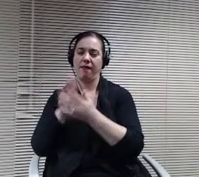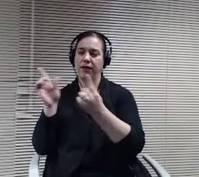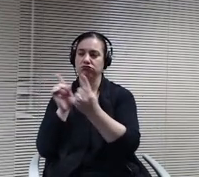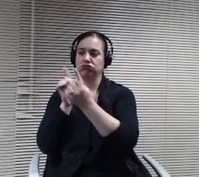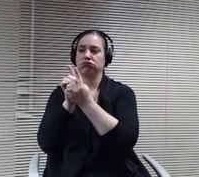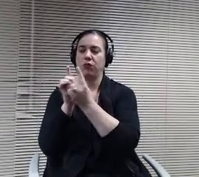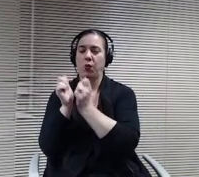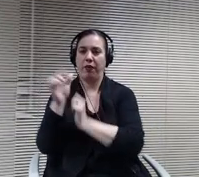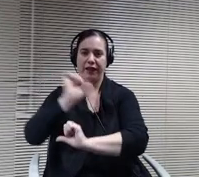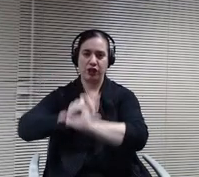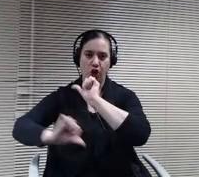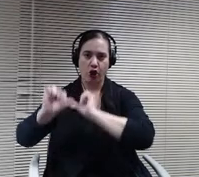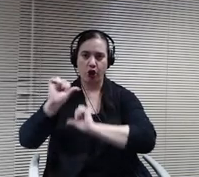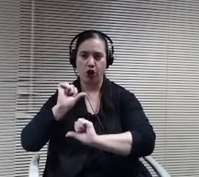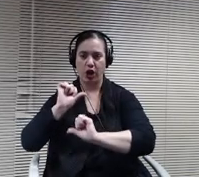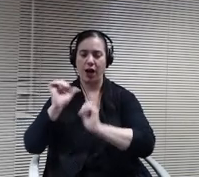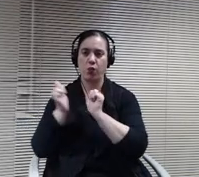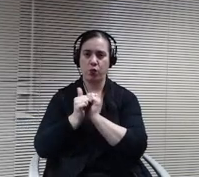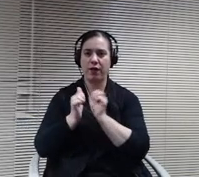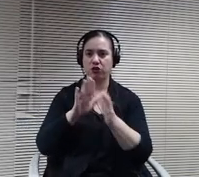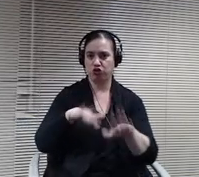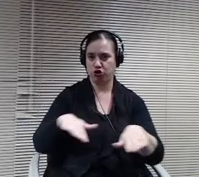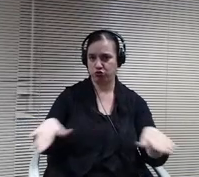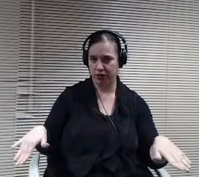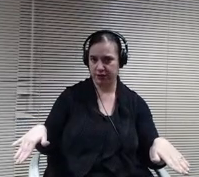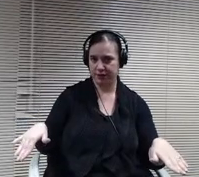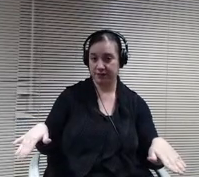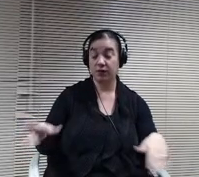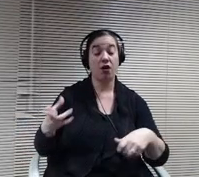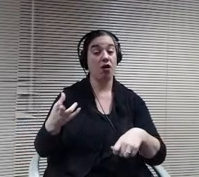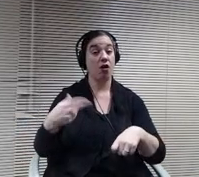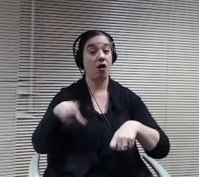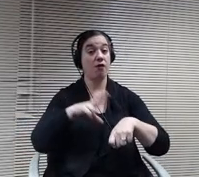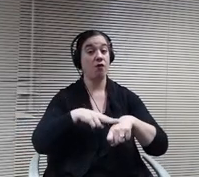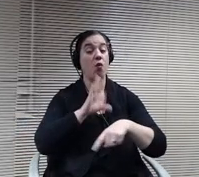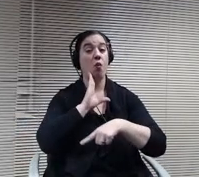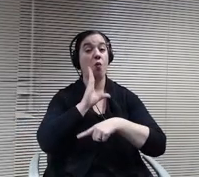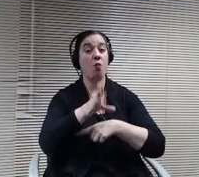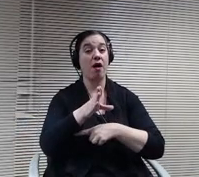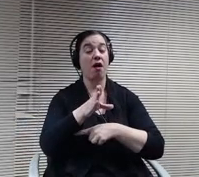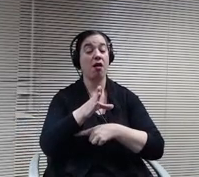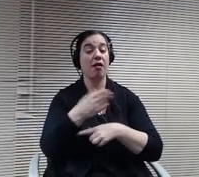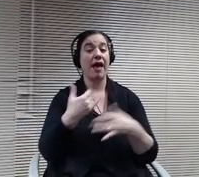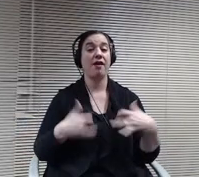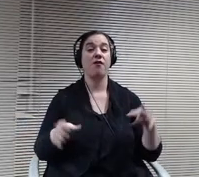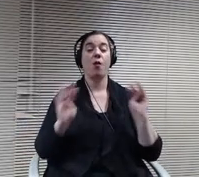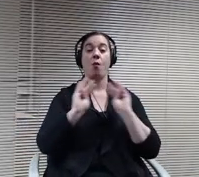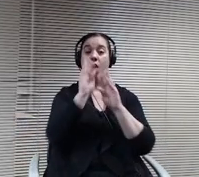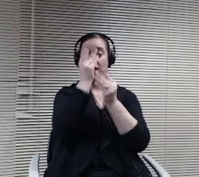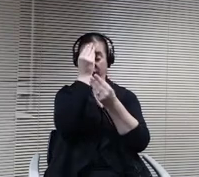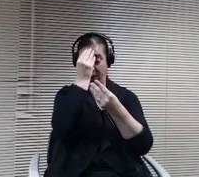other and with with children. And that, of course, will get more insight as to the vaccination schedule